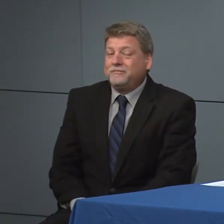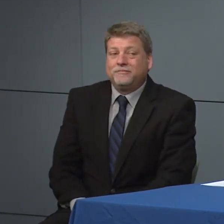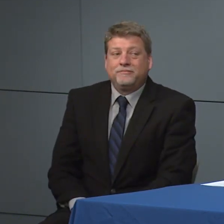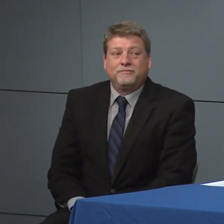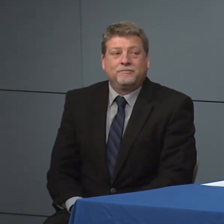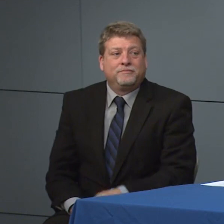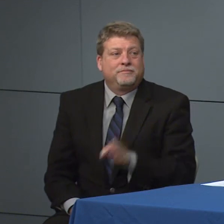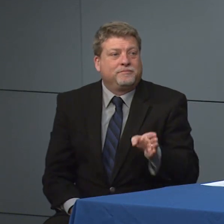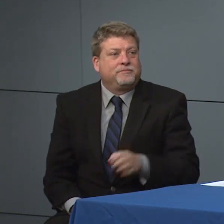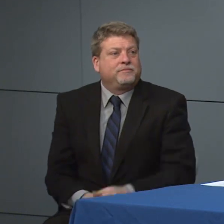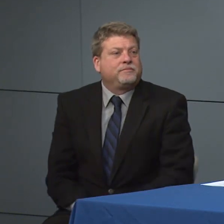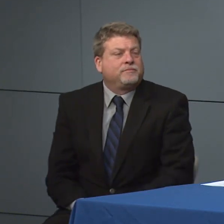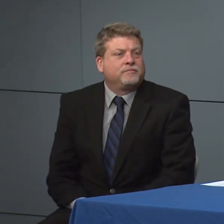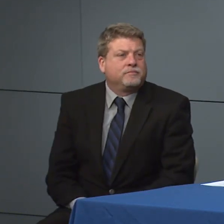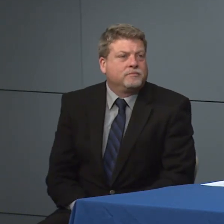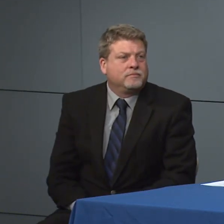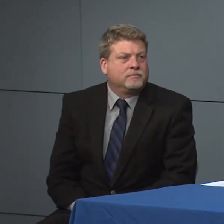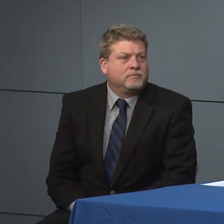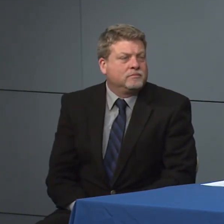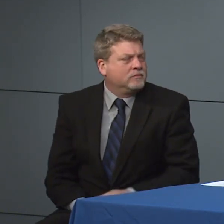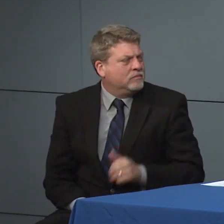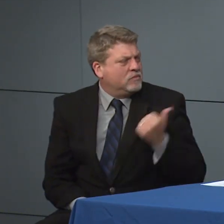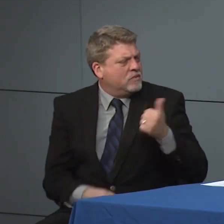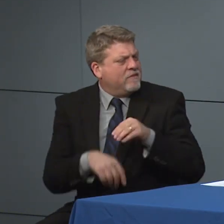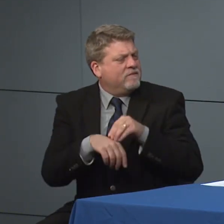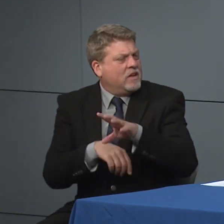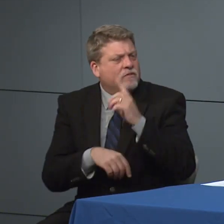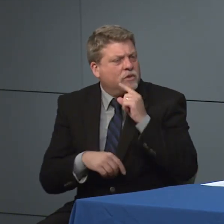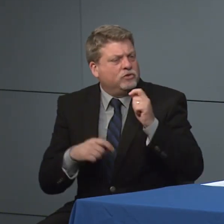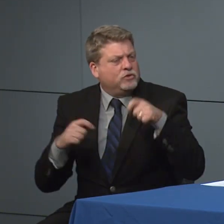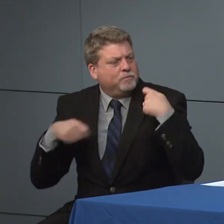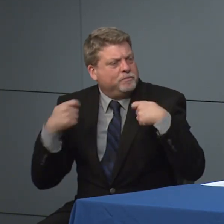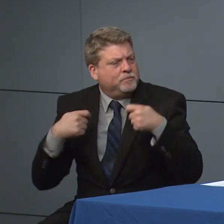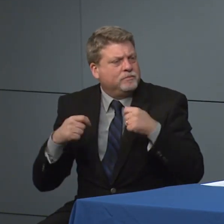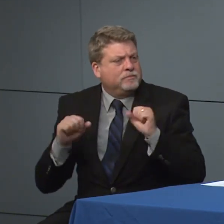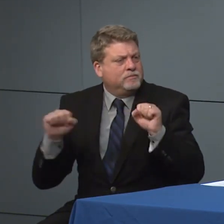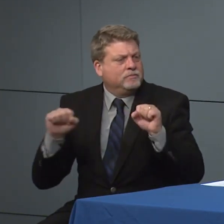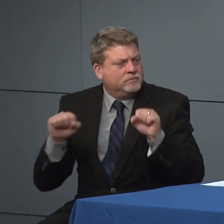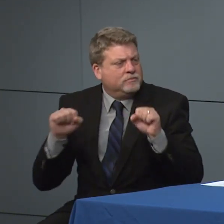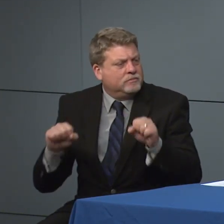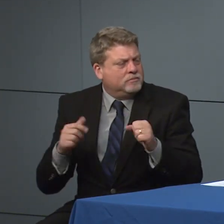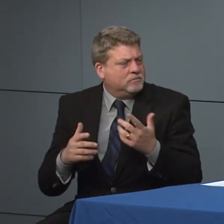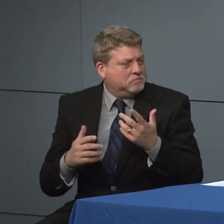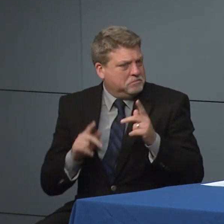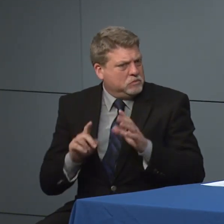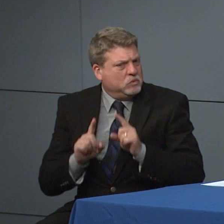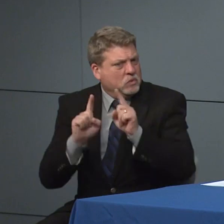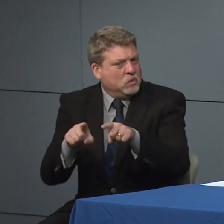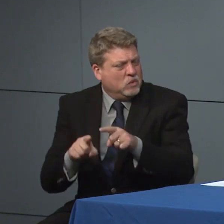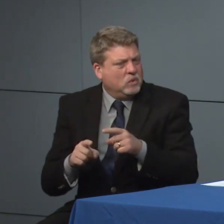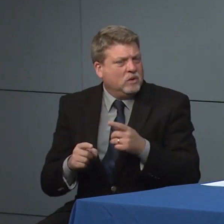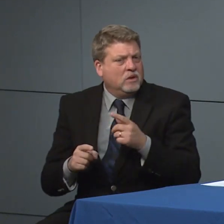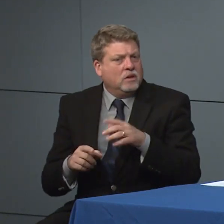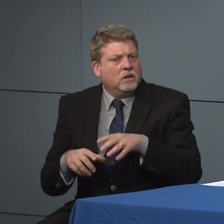What specific guidance you have for fitness facilities. Customers who want to go work out that this class is another